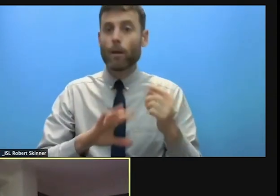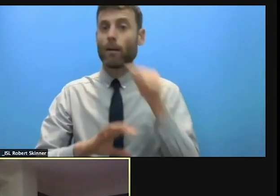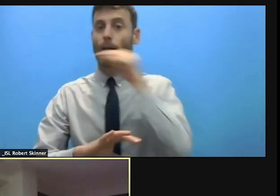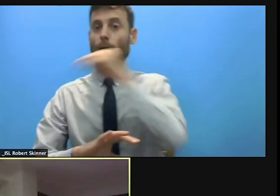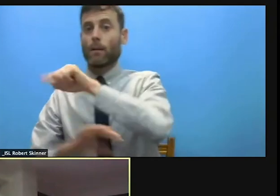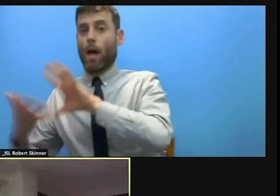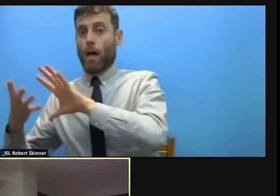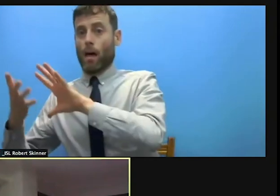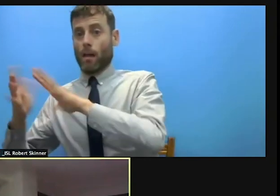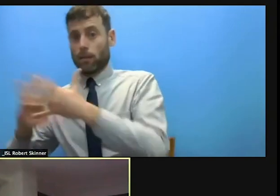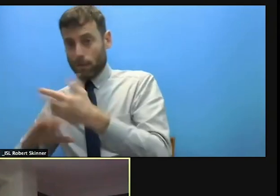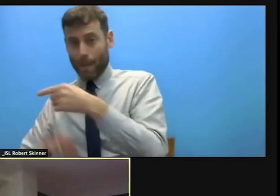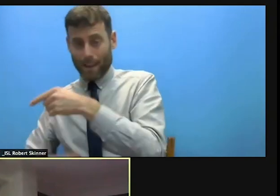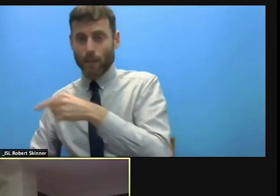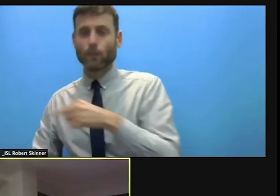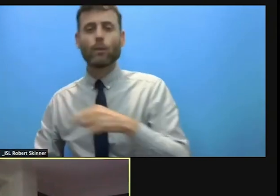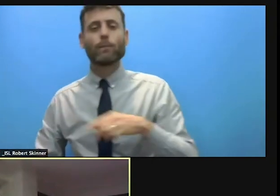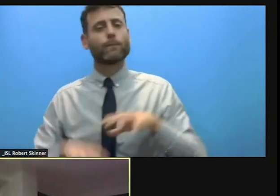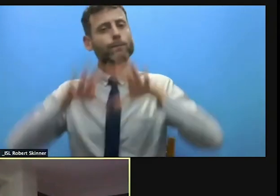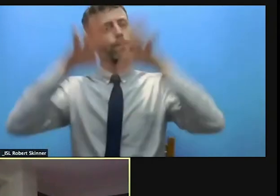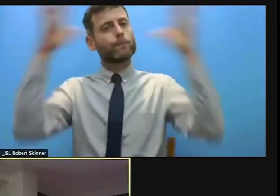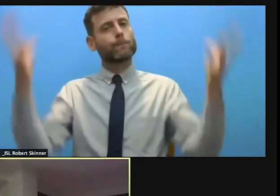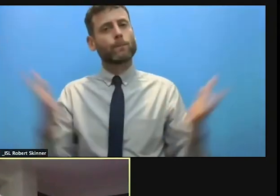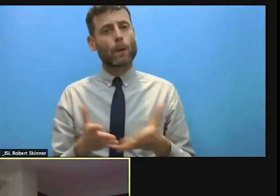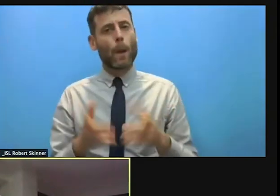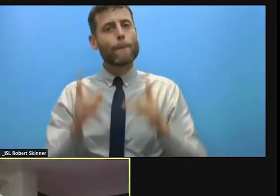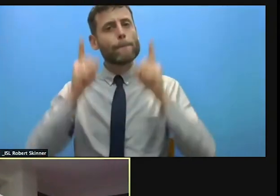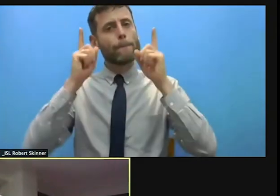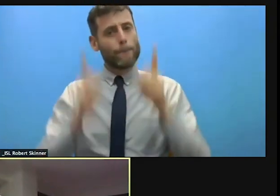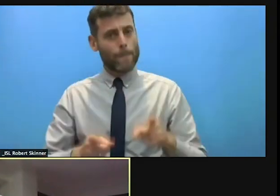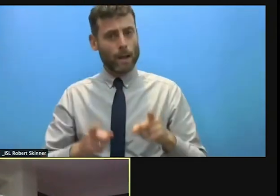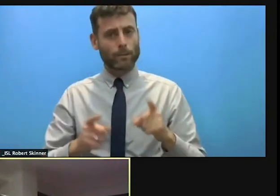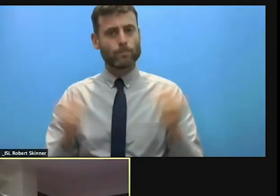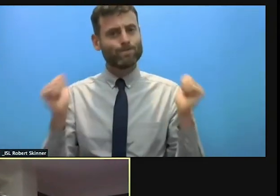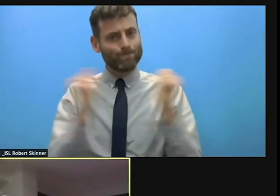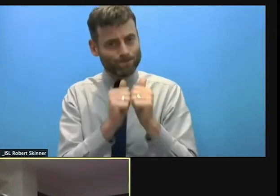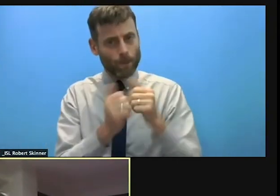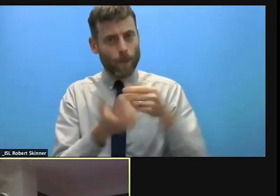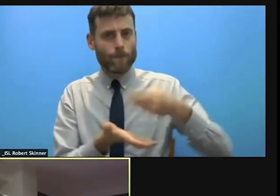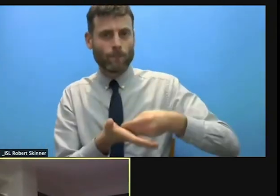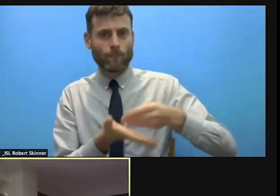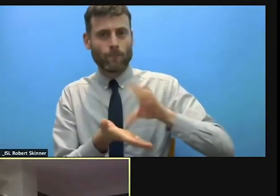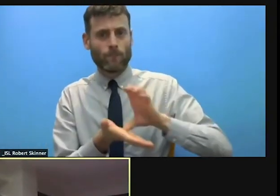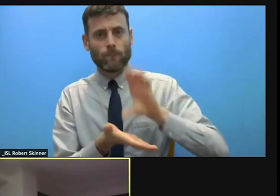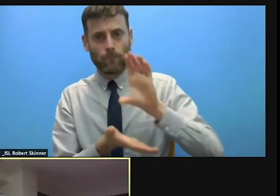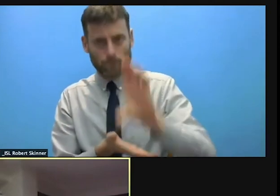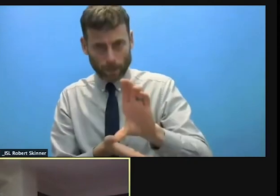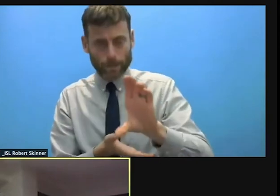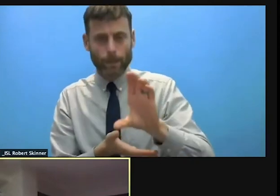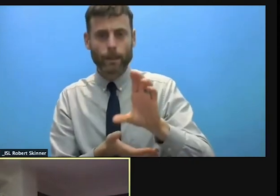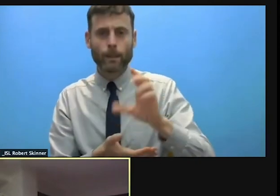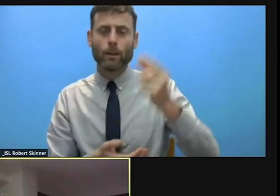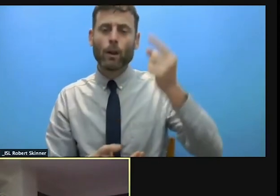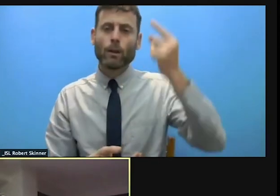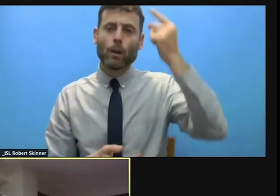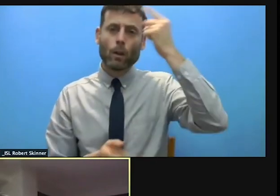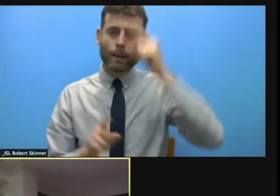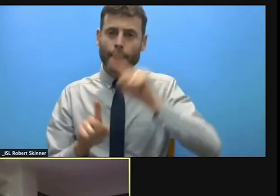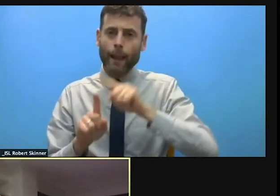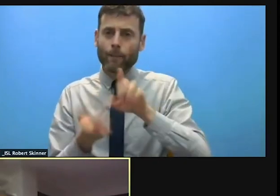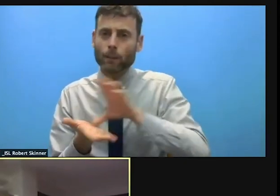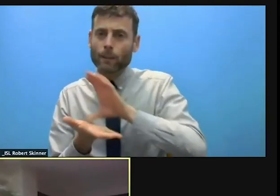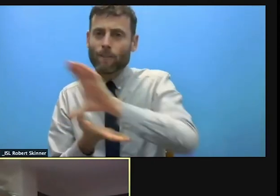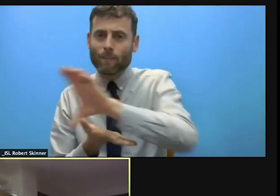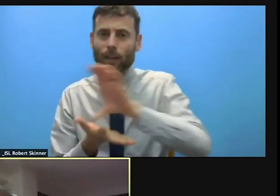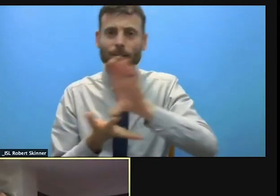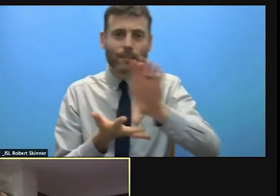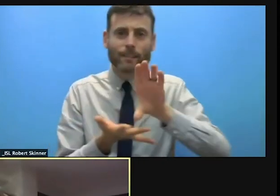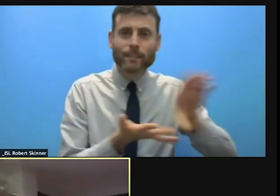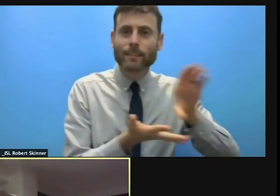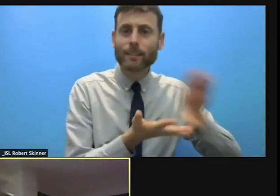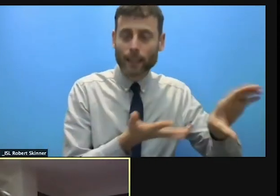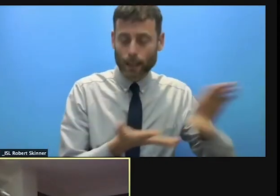funding and programs also address the needs of these types of IDPs from prevention, mitigation,